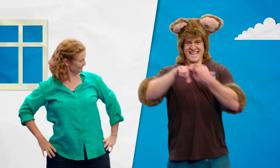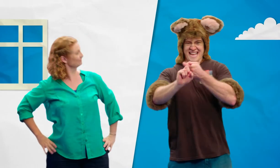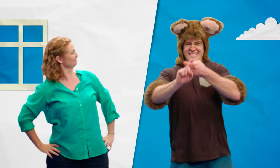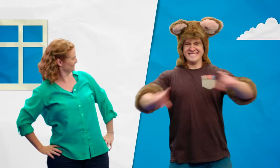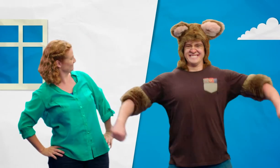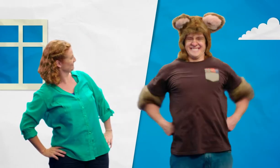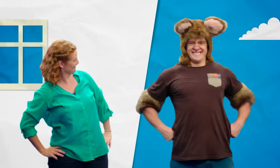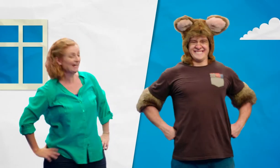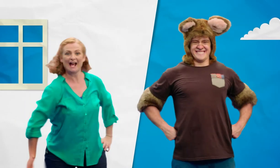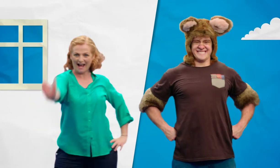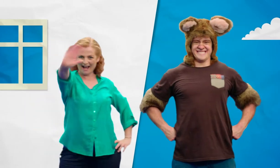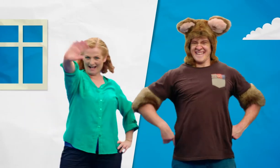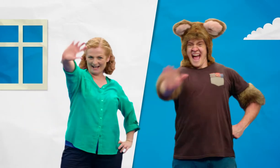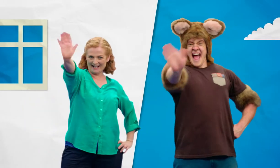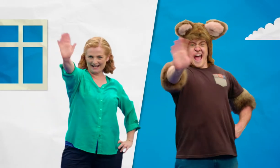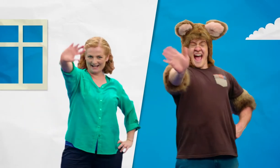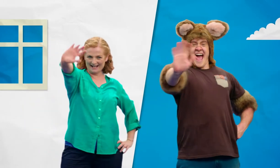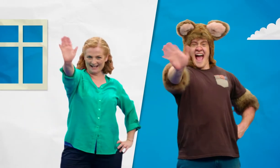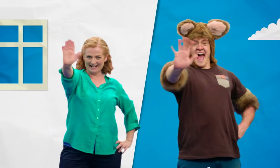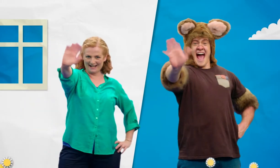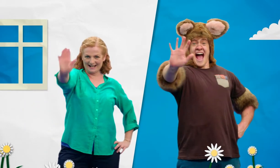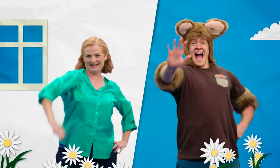And I'm Possum! Hello!